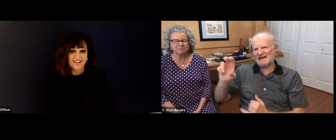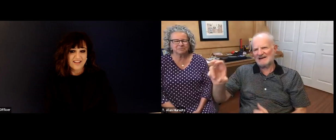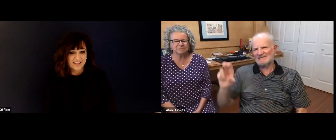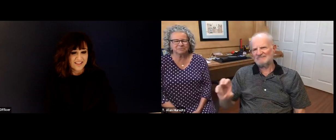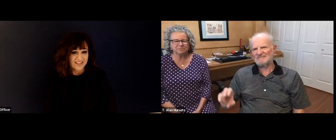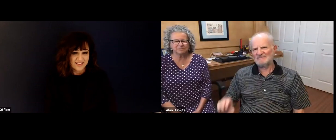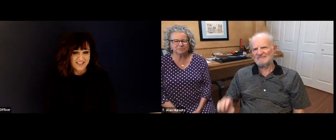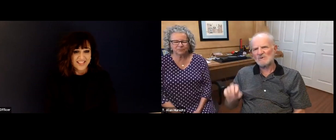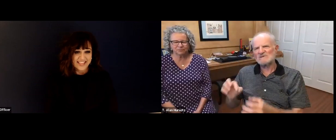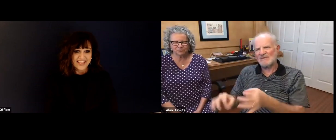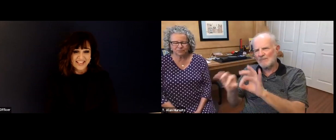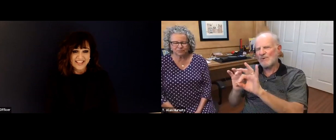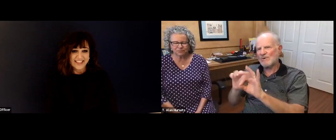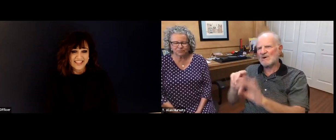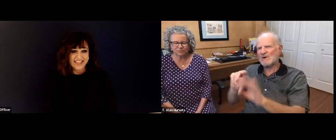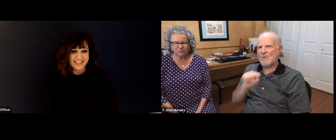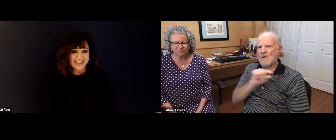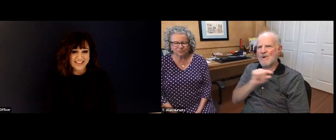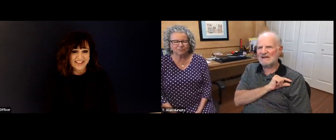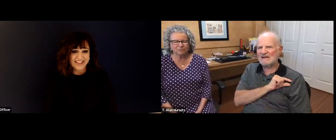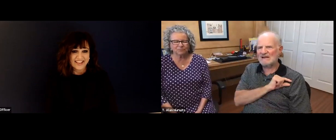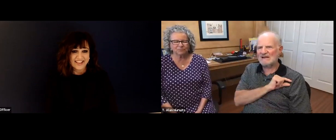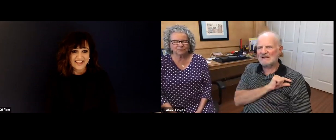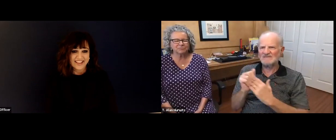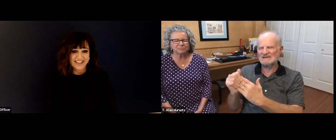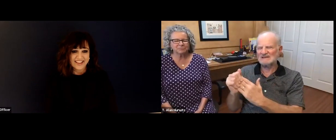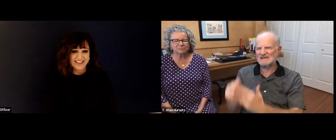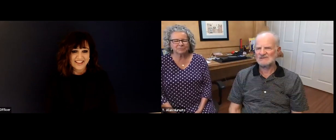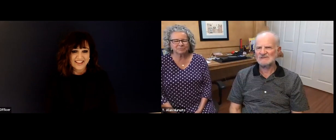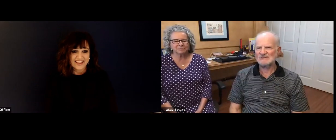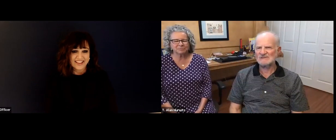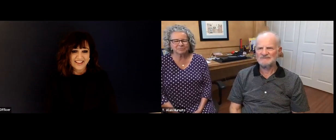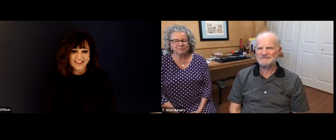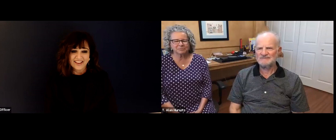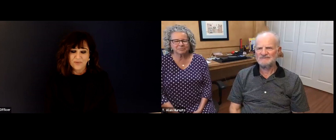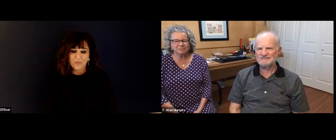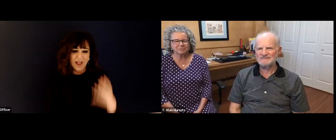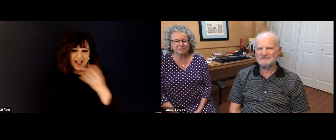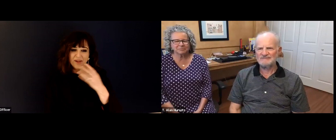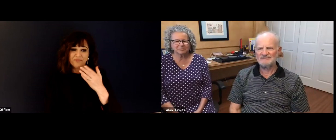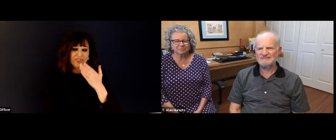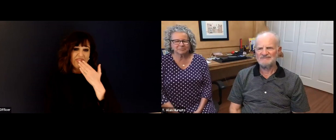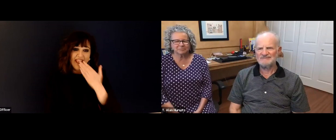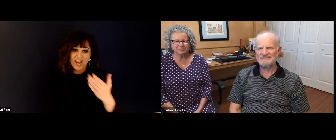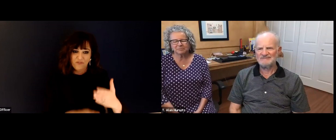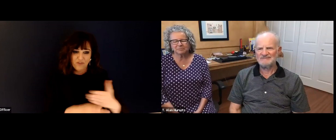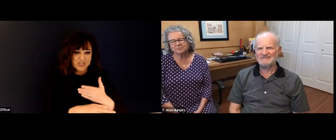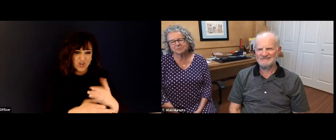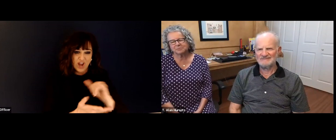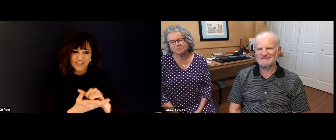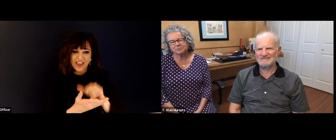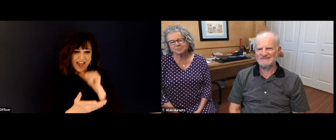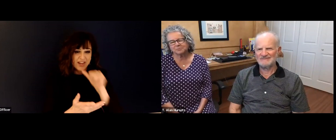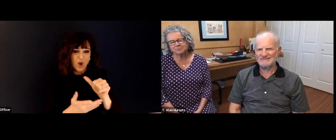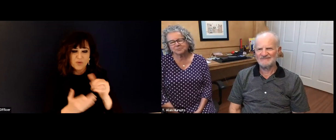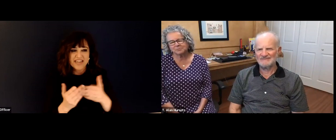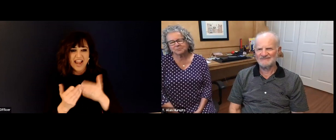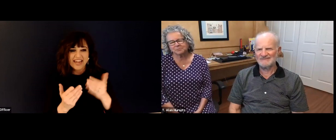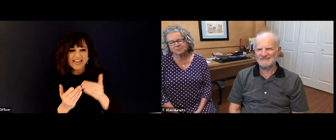challenges, things that I overcame obstacles, as well as successes, I did a recap at the end, kind of like the important